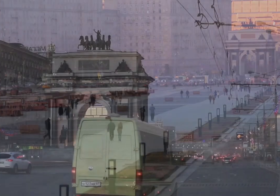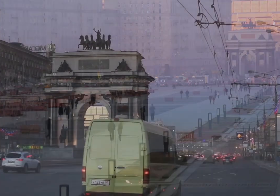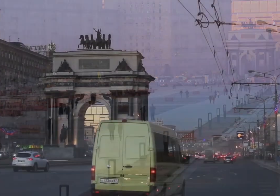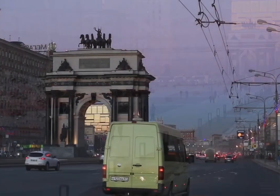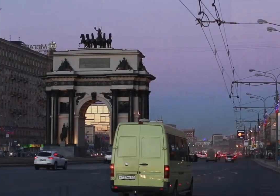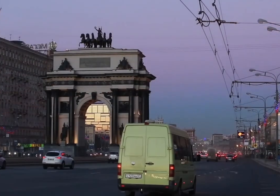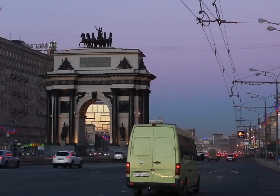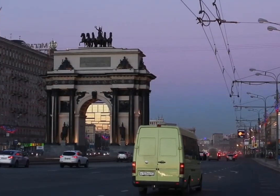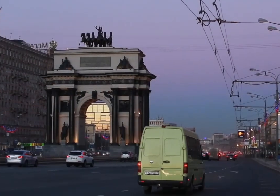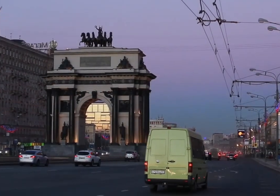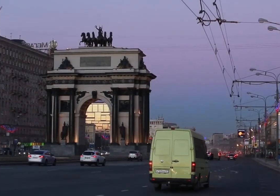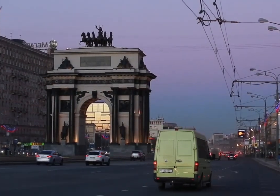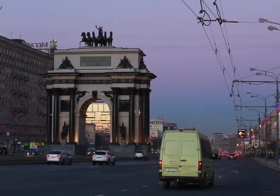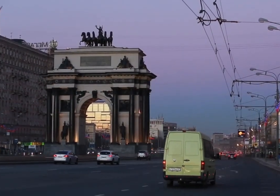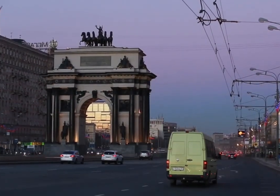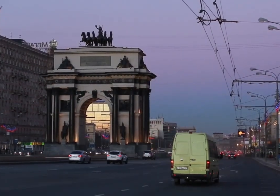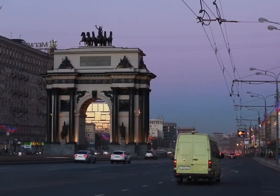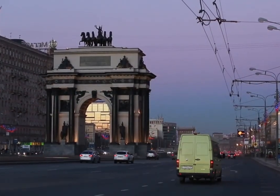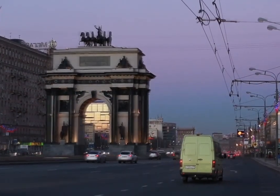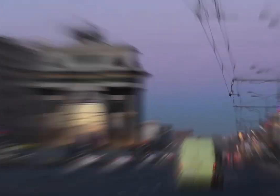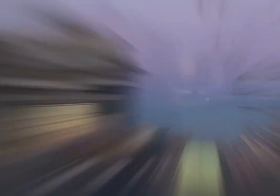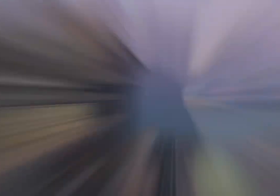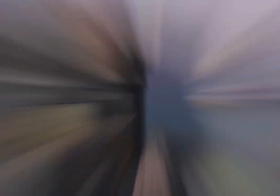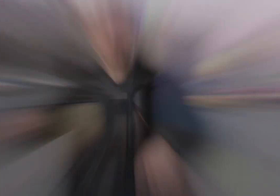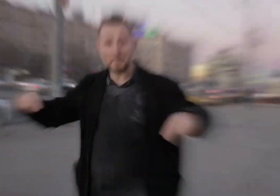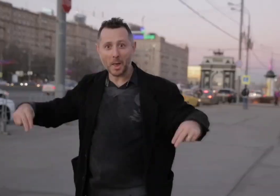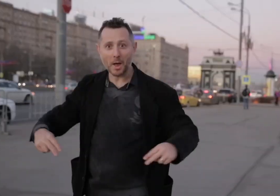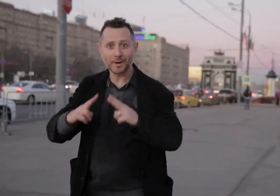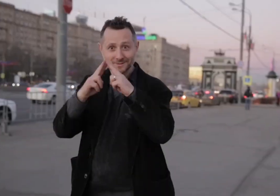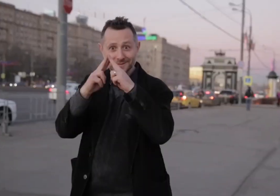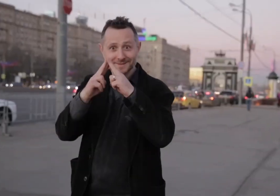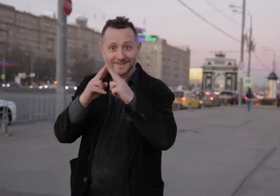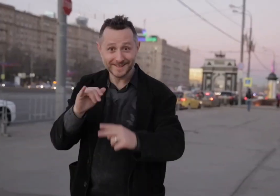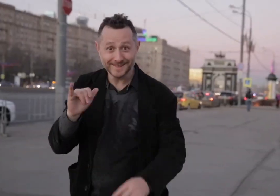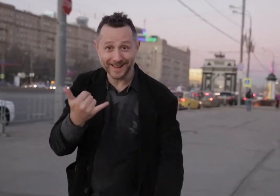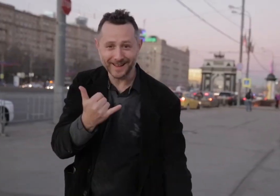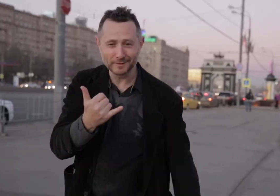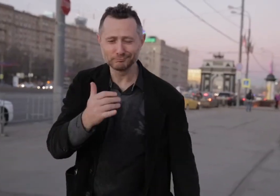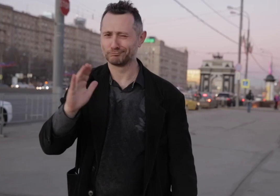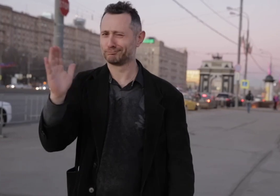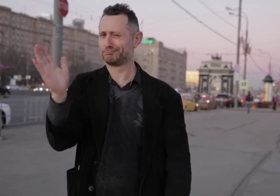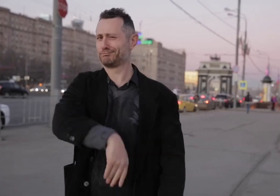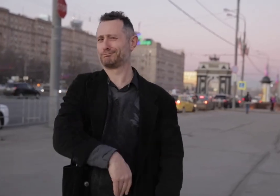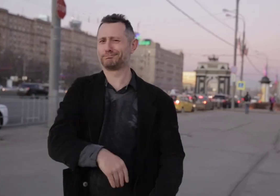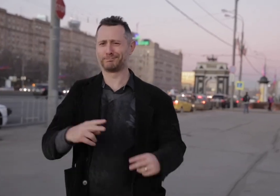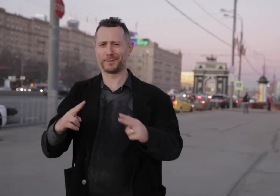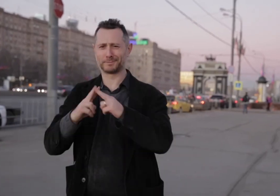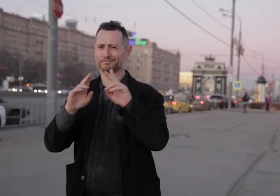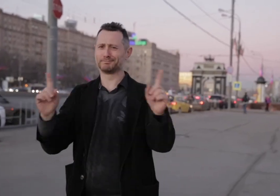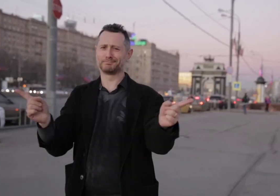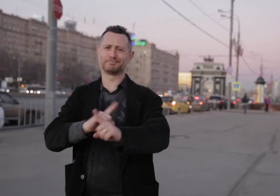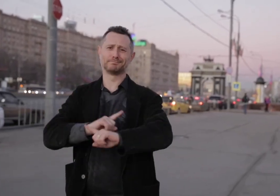(Triumphal Arch) Is this Paris? No, it’s Moscow. This arch